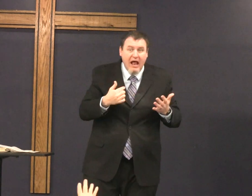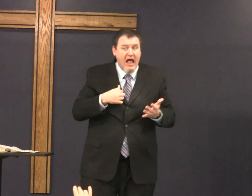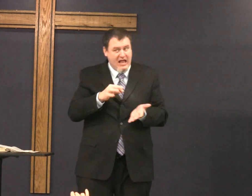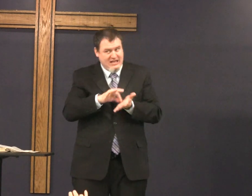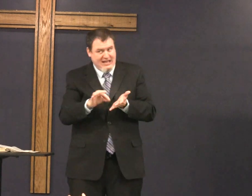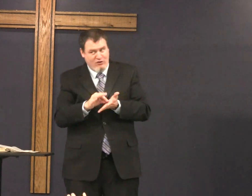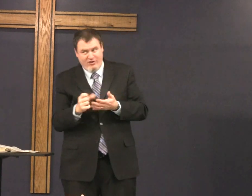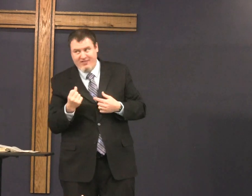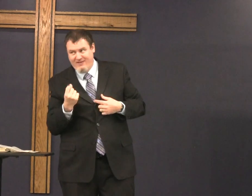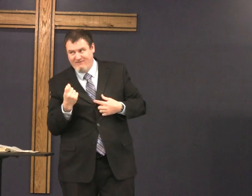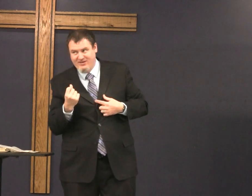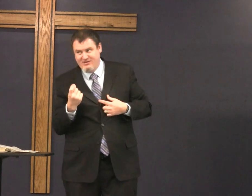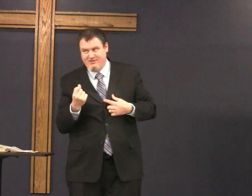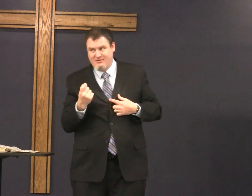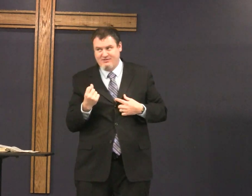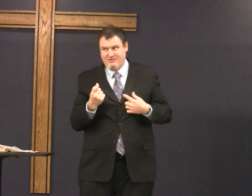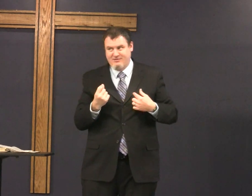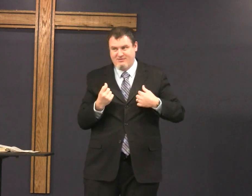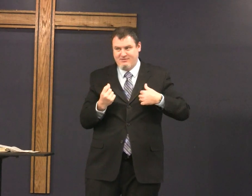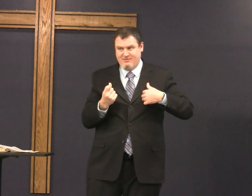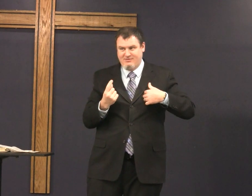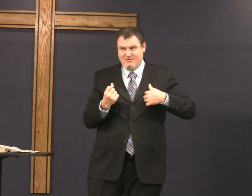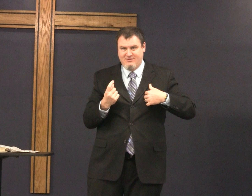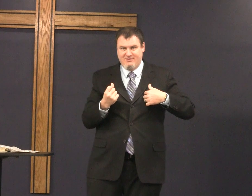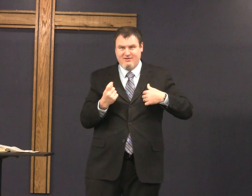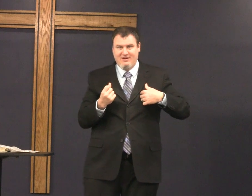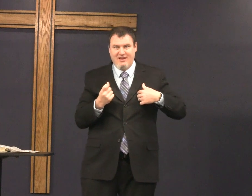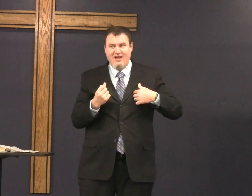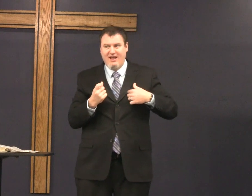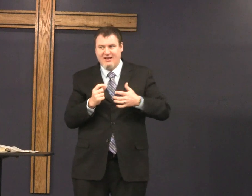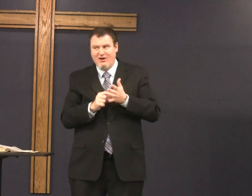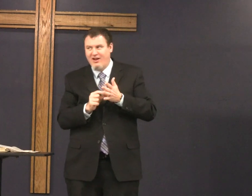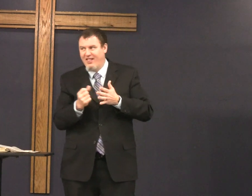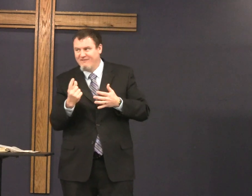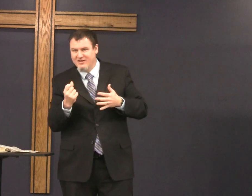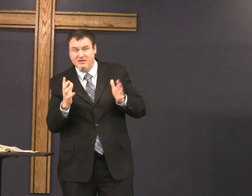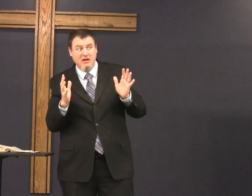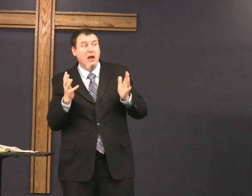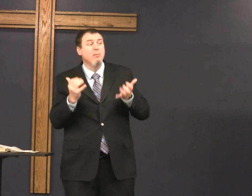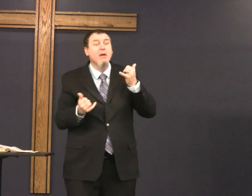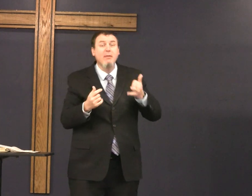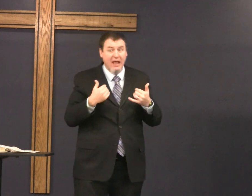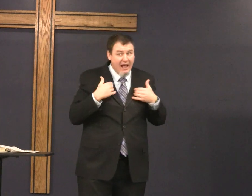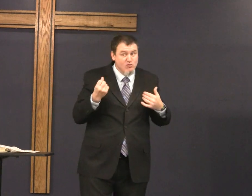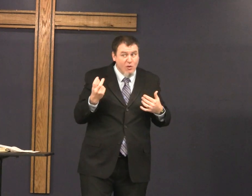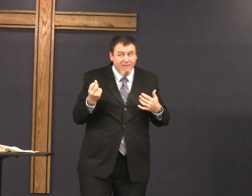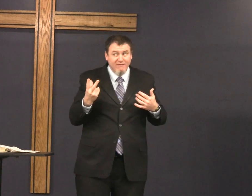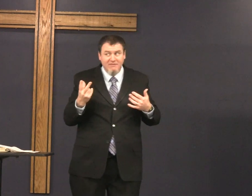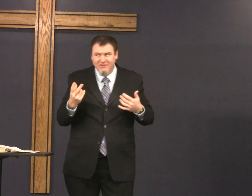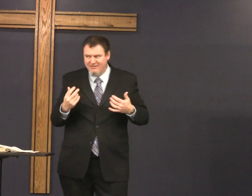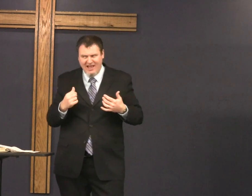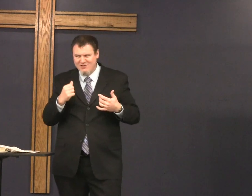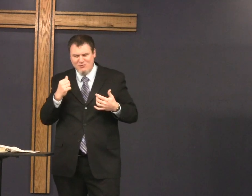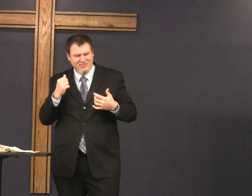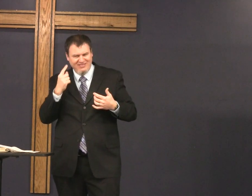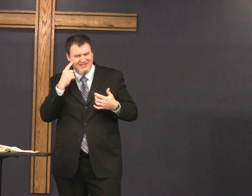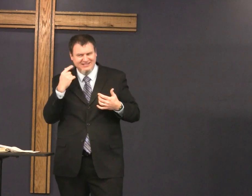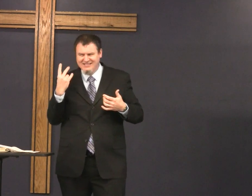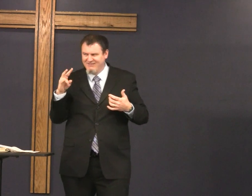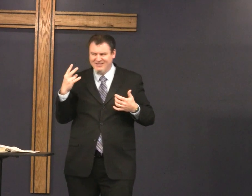I just counted quickly but I counted 11. ah I counted 11. there might be 12.